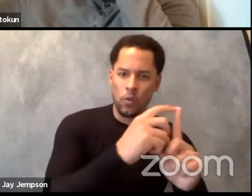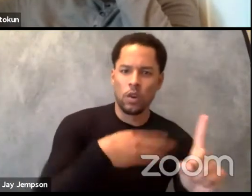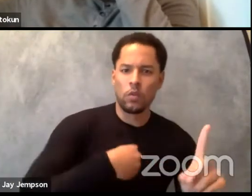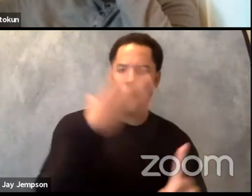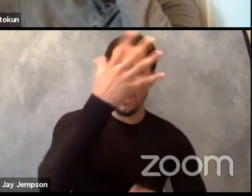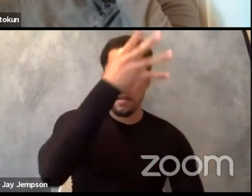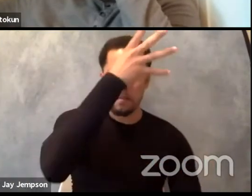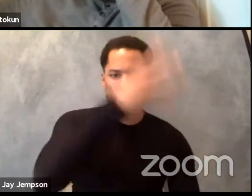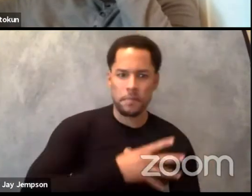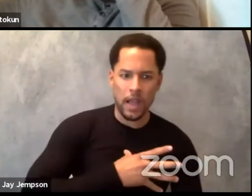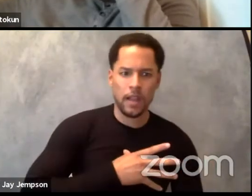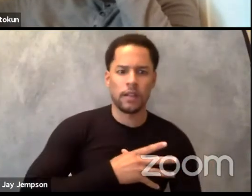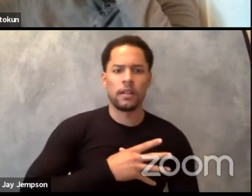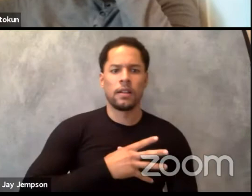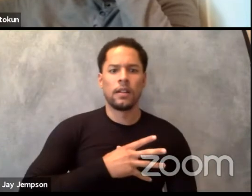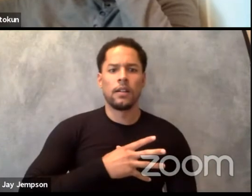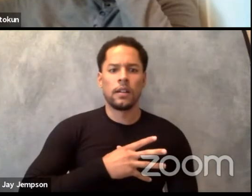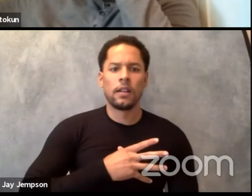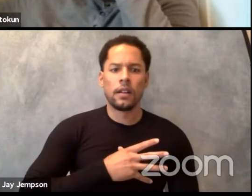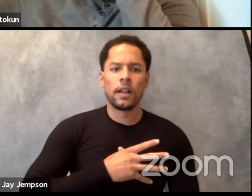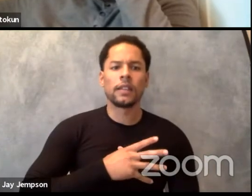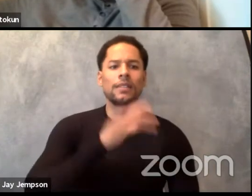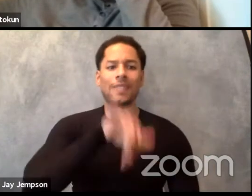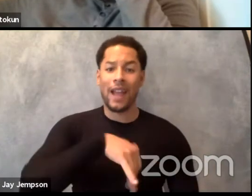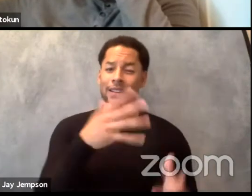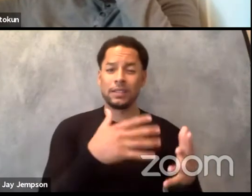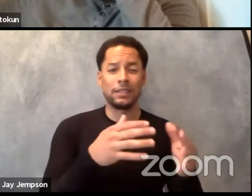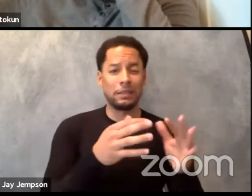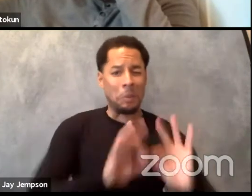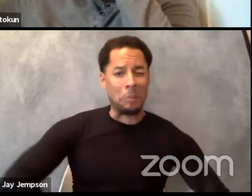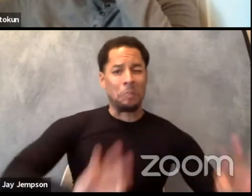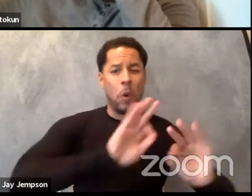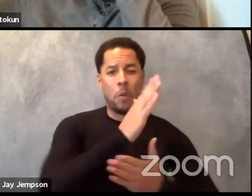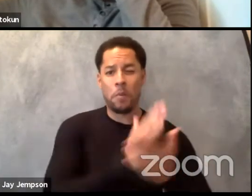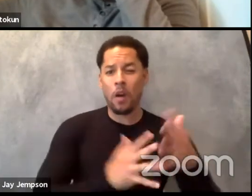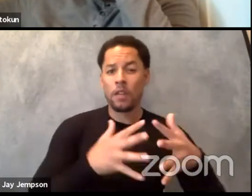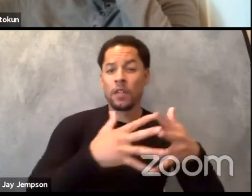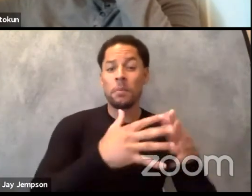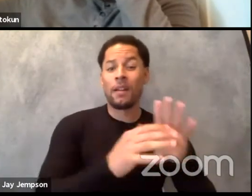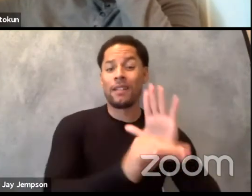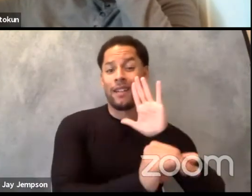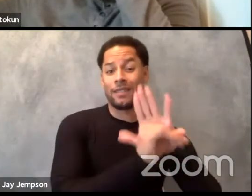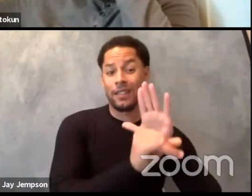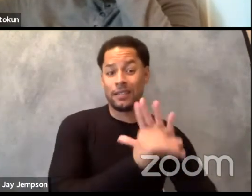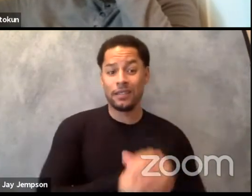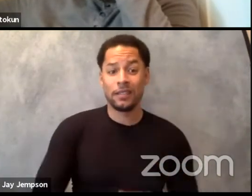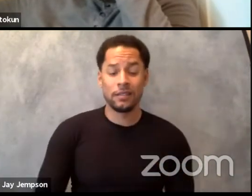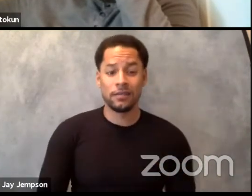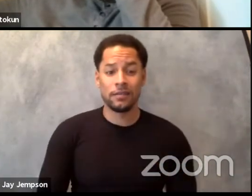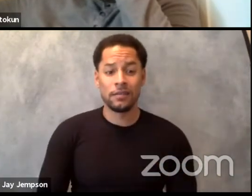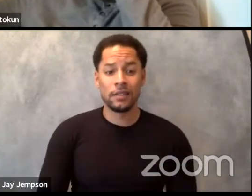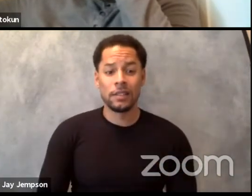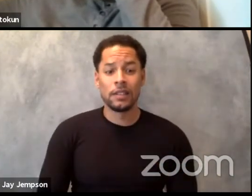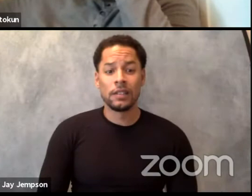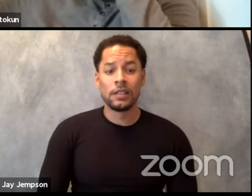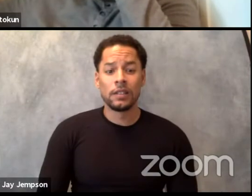as an important part of the American identity. In away while technology is always used against us